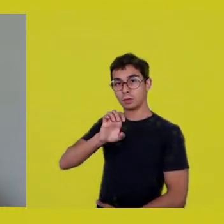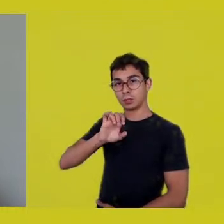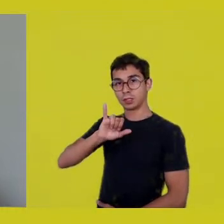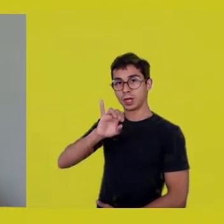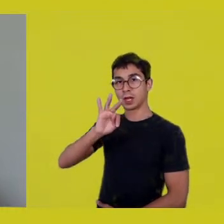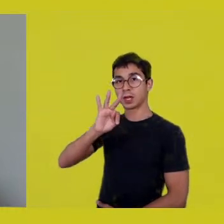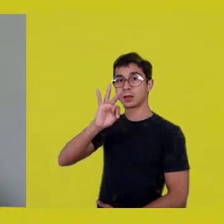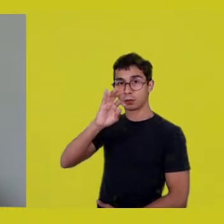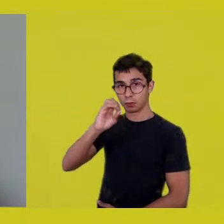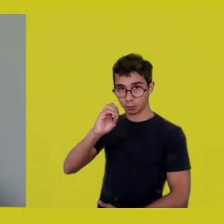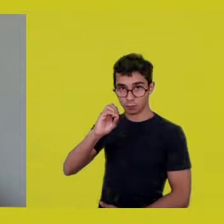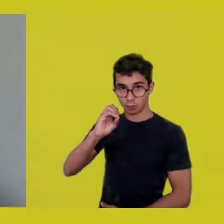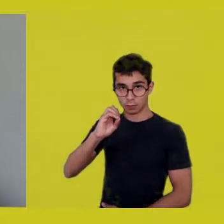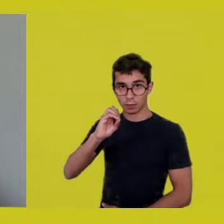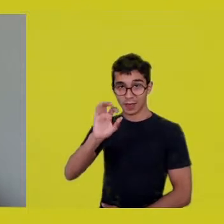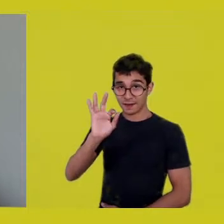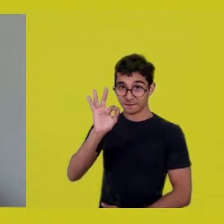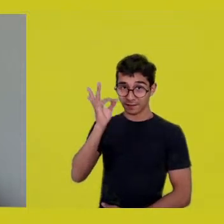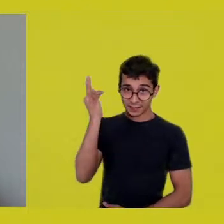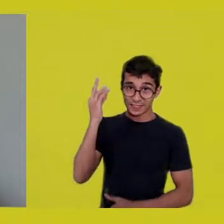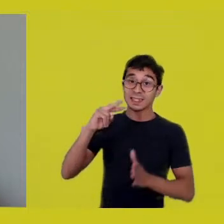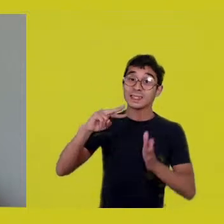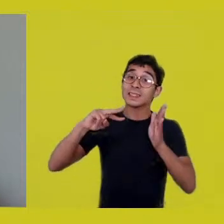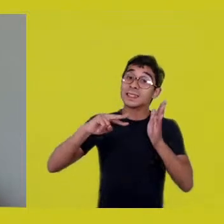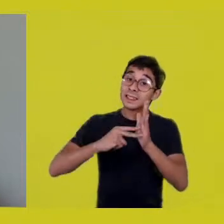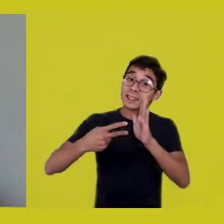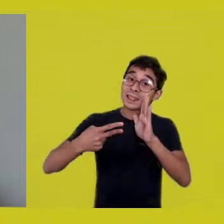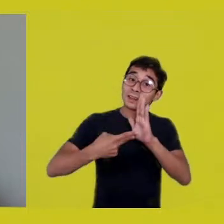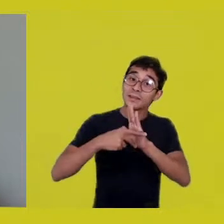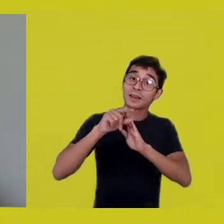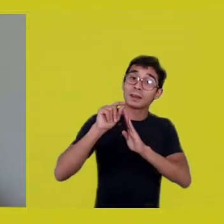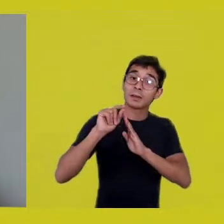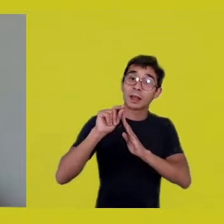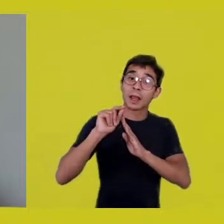is also of someone subjected, to themselves to say the least.